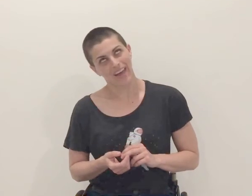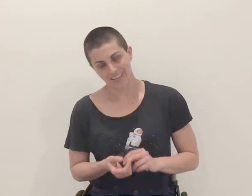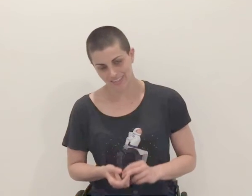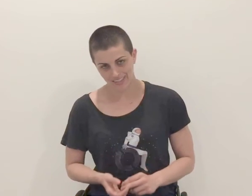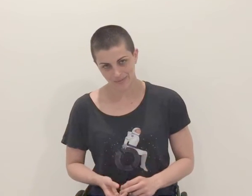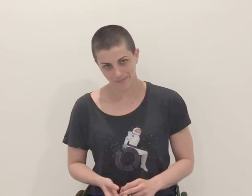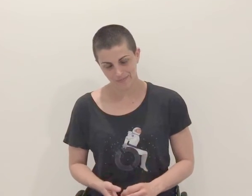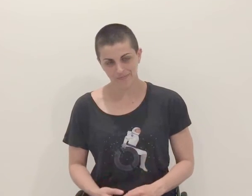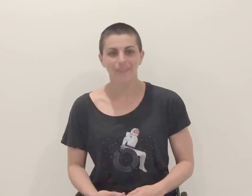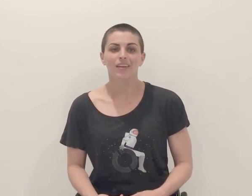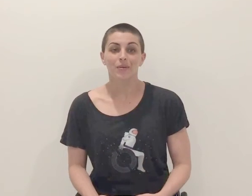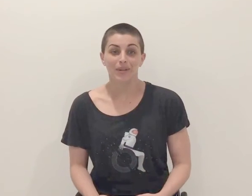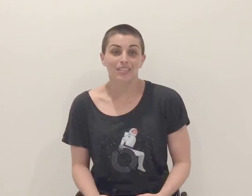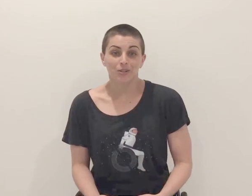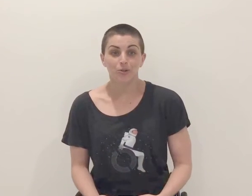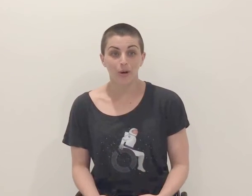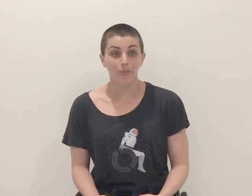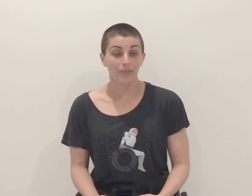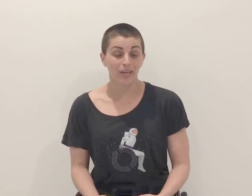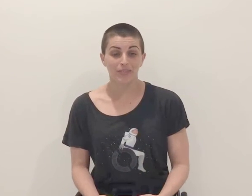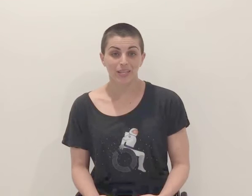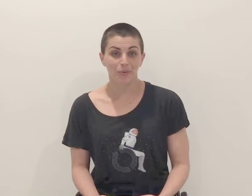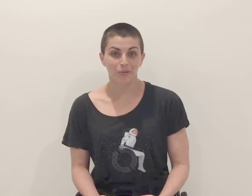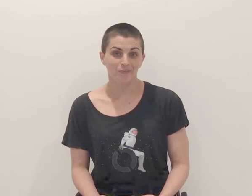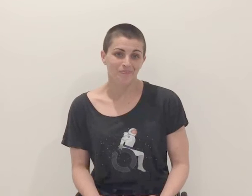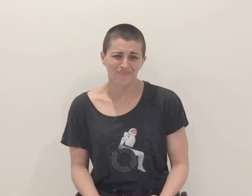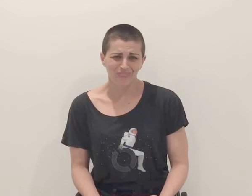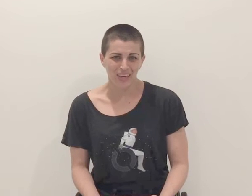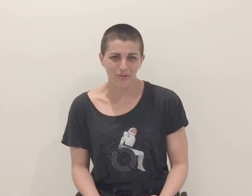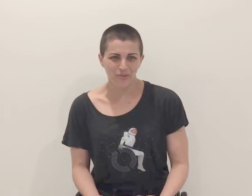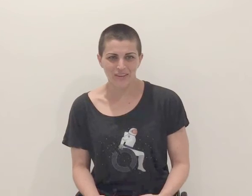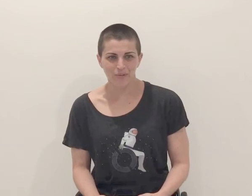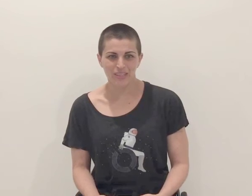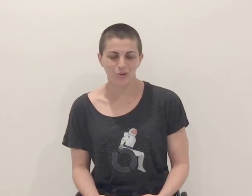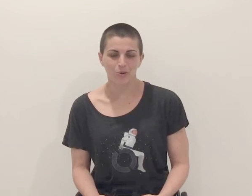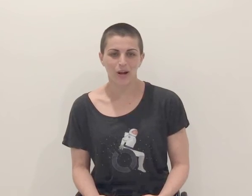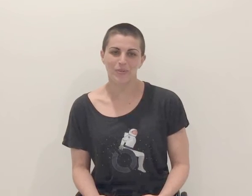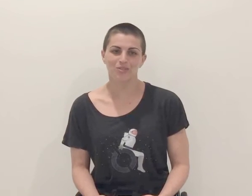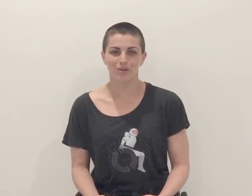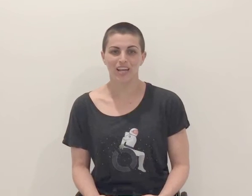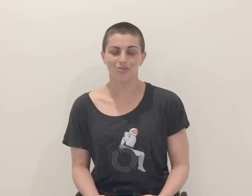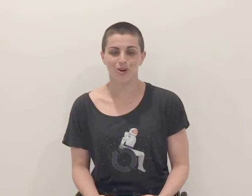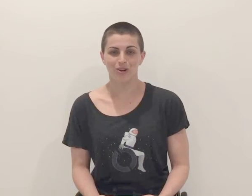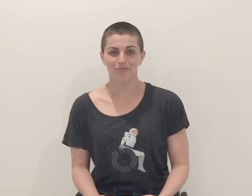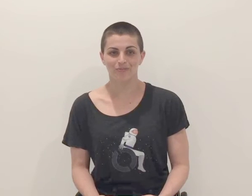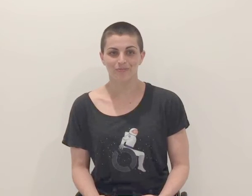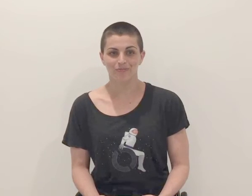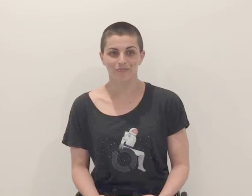I didn't. But as I grew up and became disabled, I knew I would never meet the requirements for an astronaut.